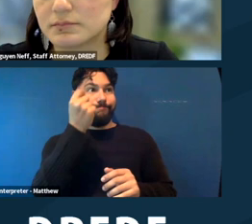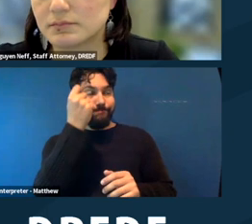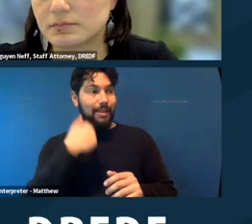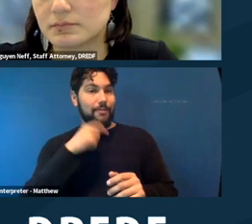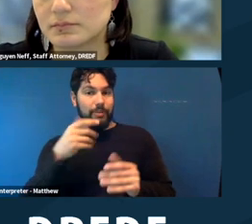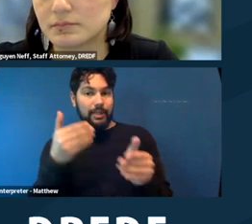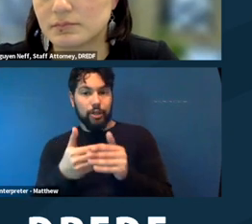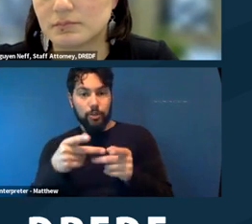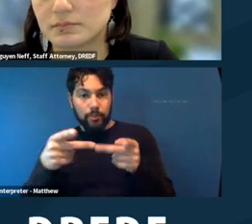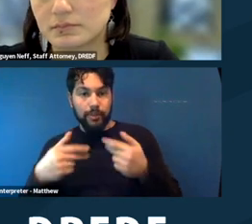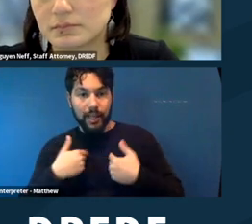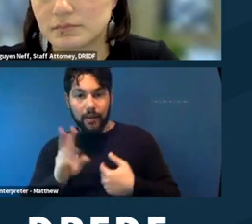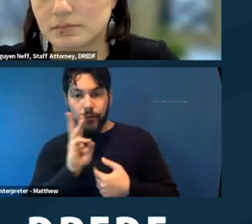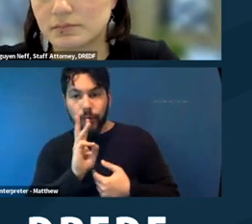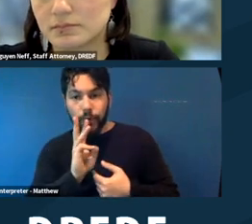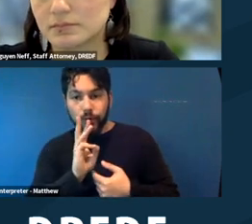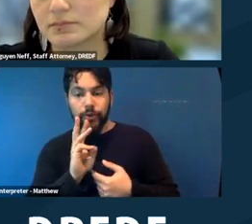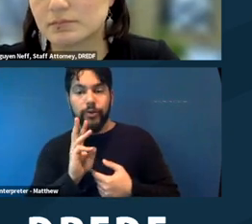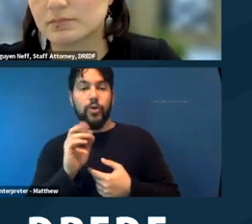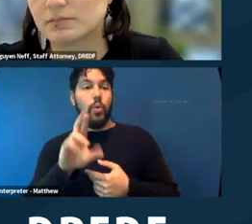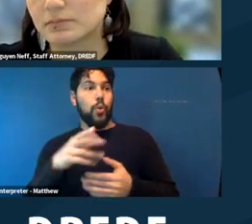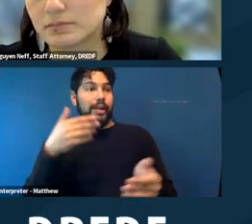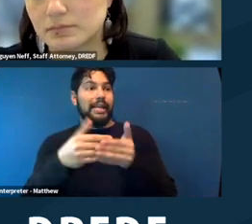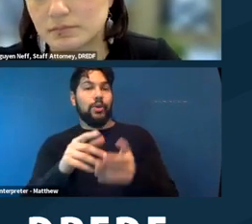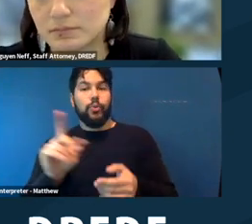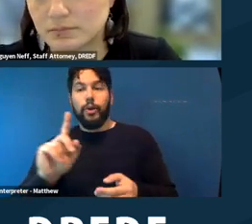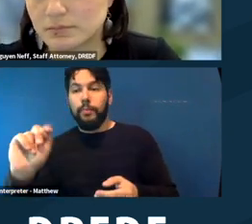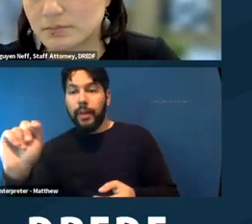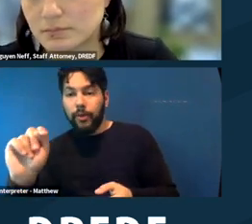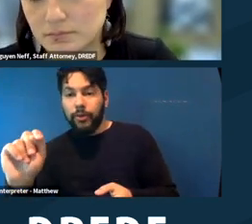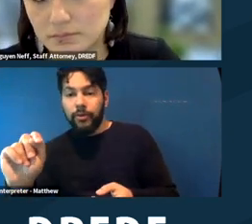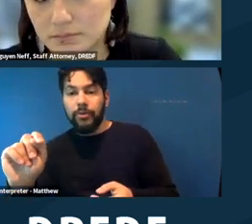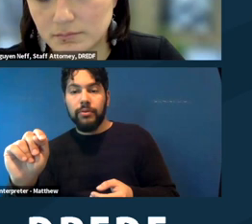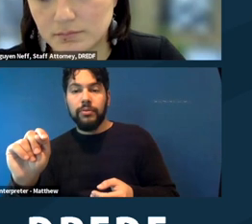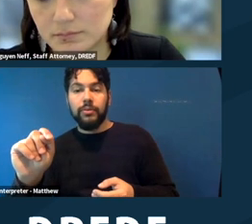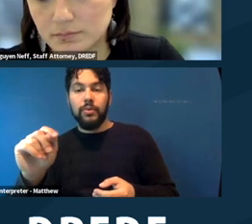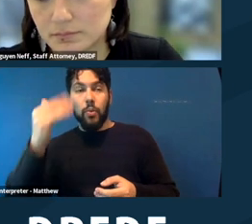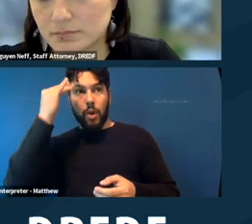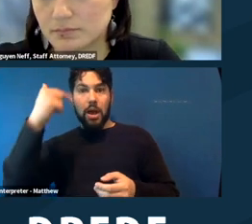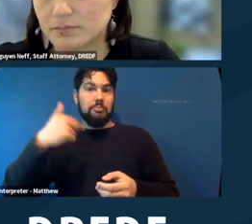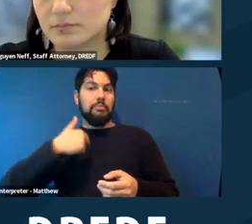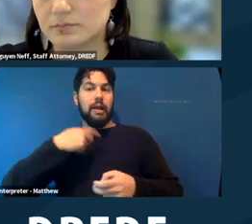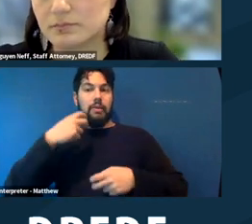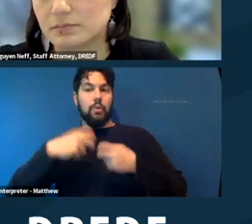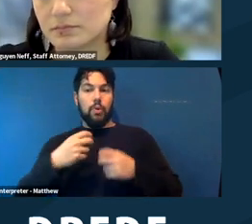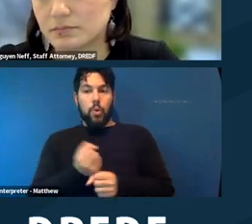to be near a bathroom, because I have, you know, trouble controlling my bowels, well, where are the